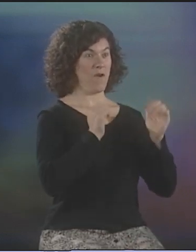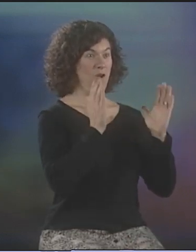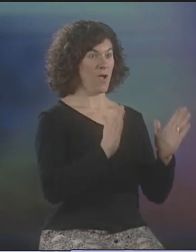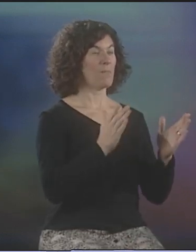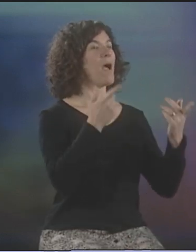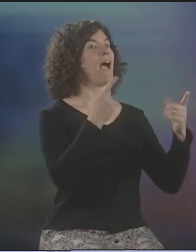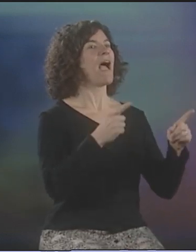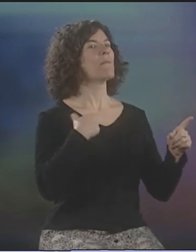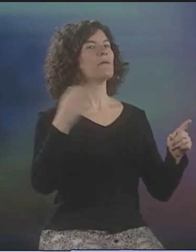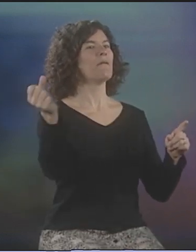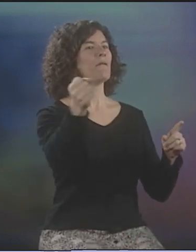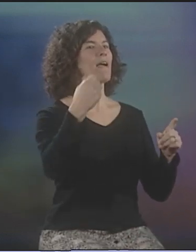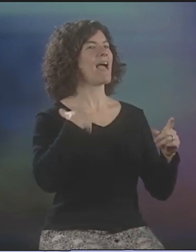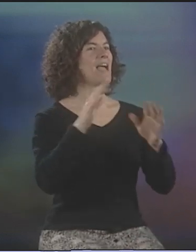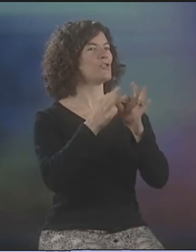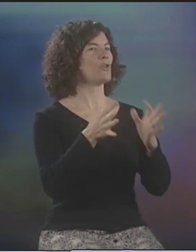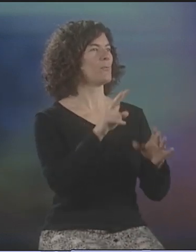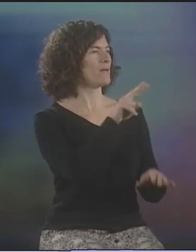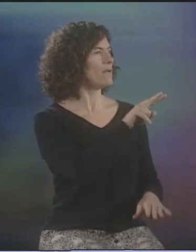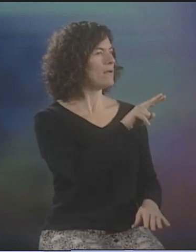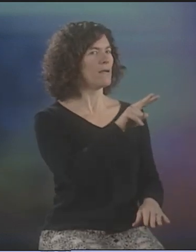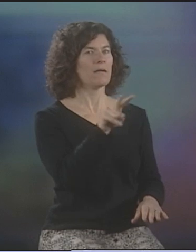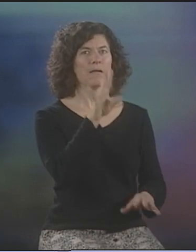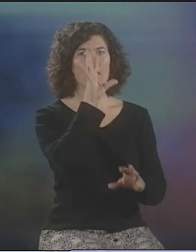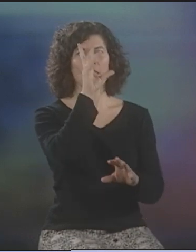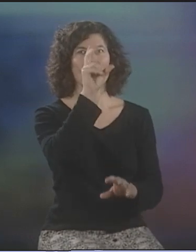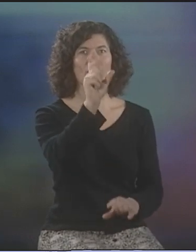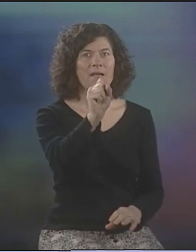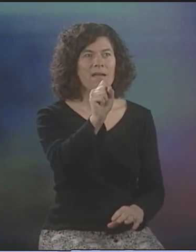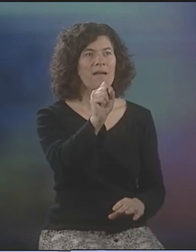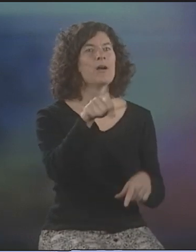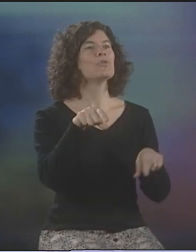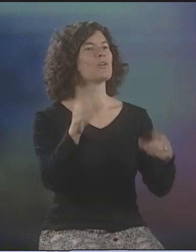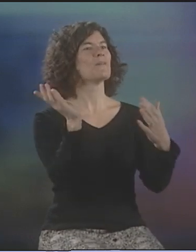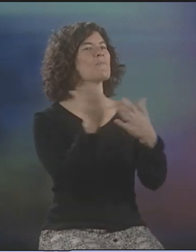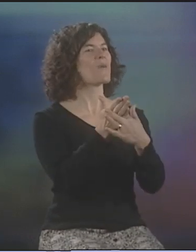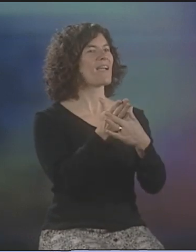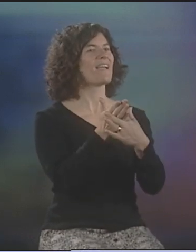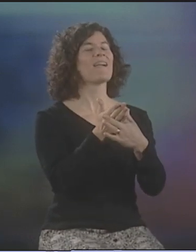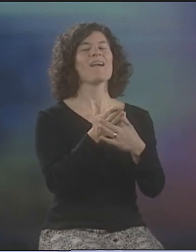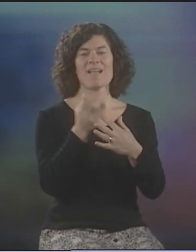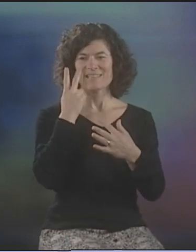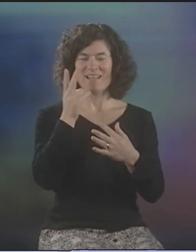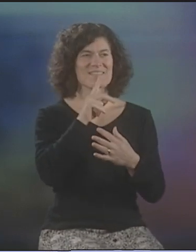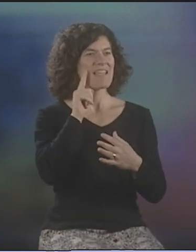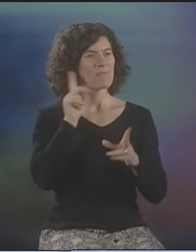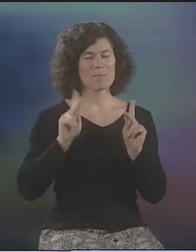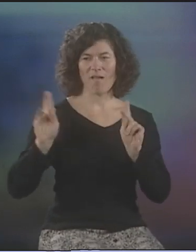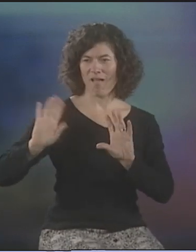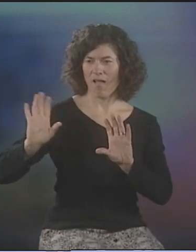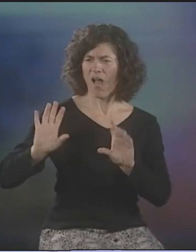I HAD SEEN MUSIC PERFORMANCES WHERE THEY HAD INTERPRETERS BY THE SIDE OF THE STAGE, AND THEN I SAW DEAF PEOPLE TALKING DURING THE BREAK